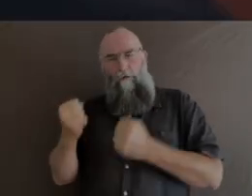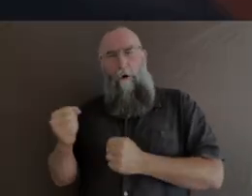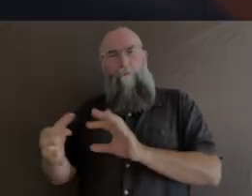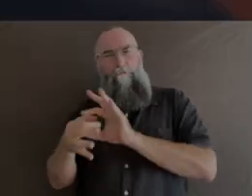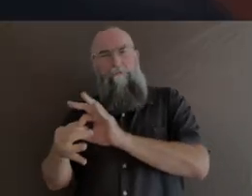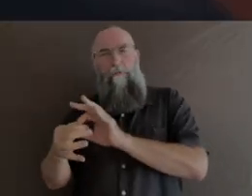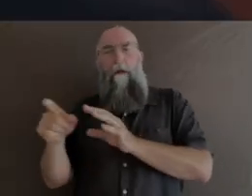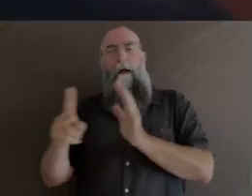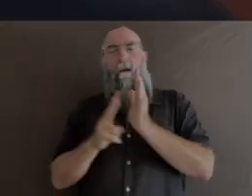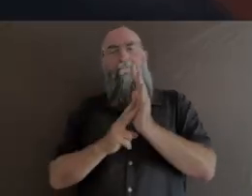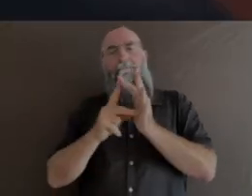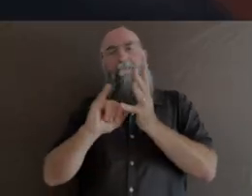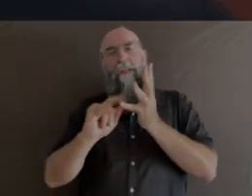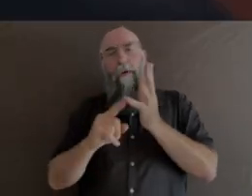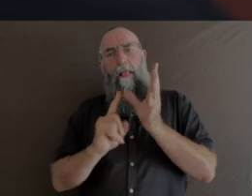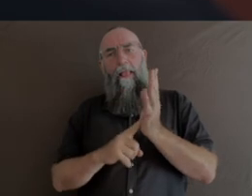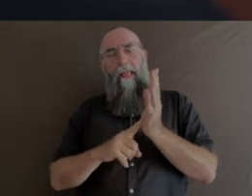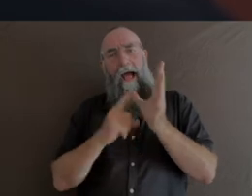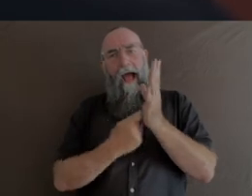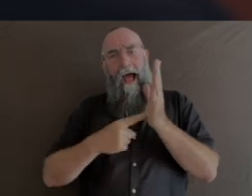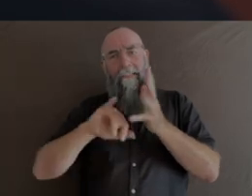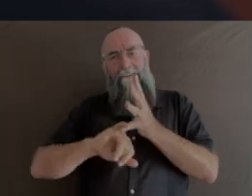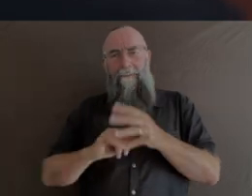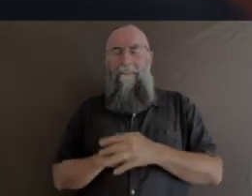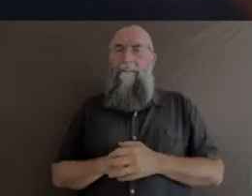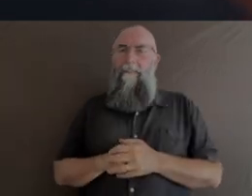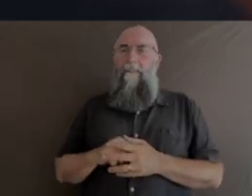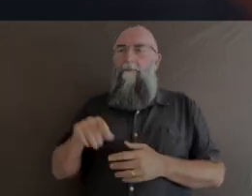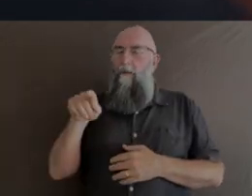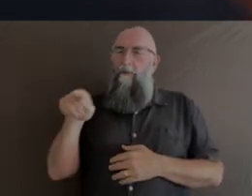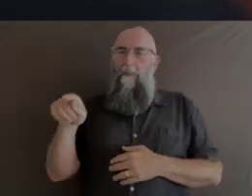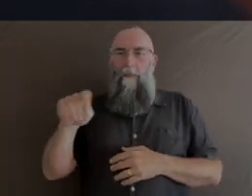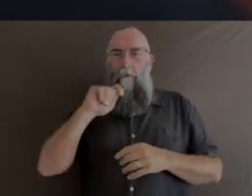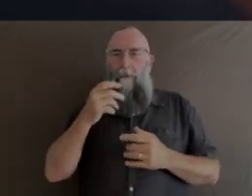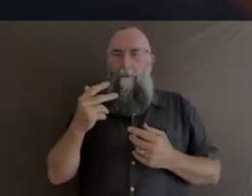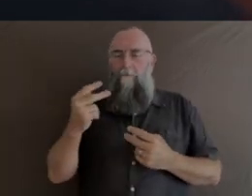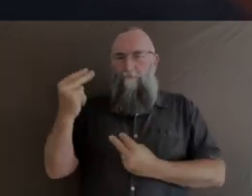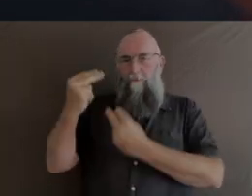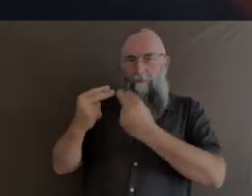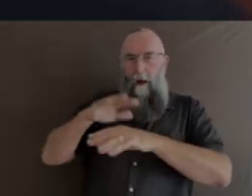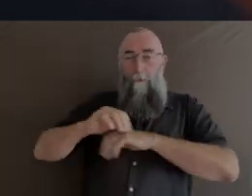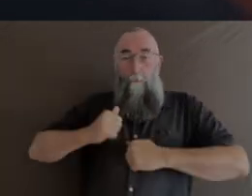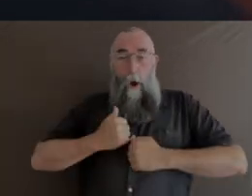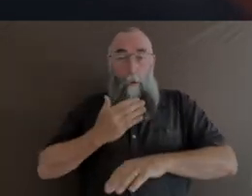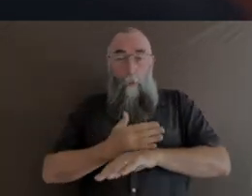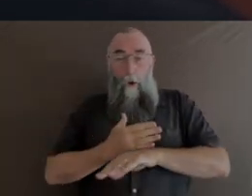So she would come and distil my full length works into these very concise, beautiful little short films.